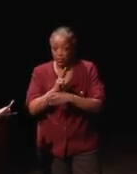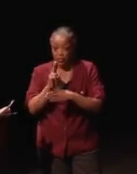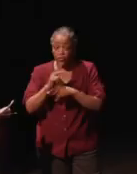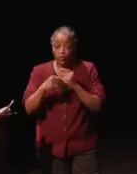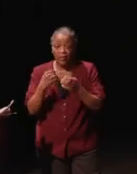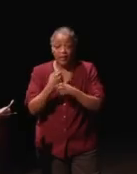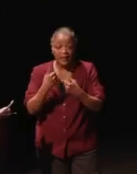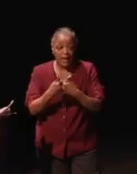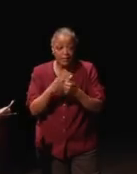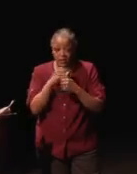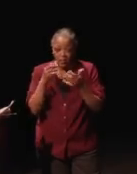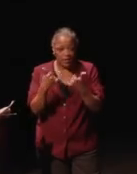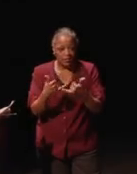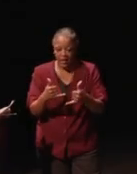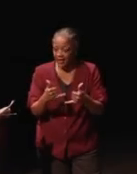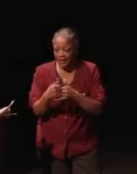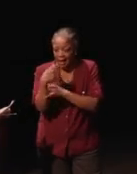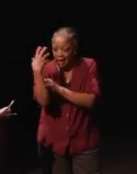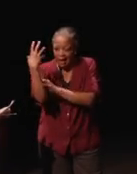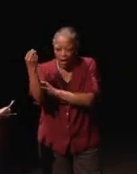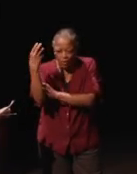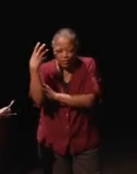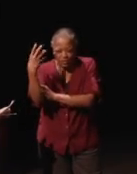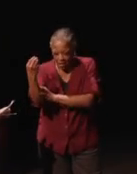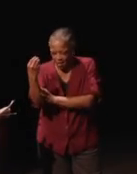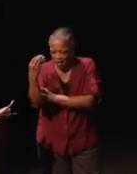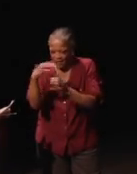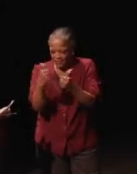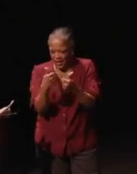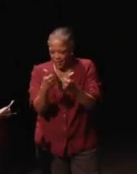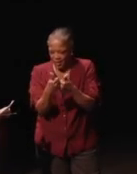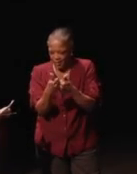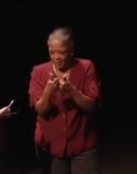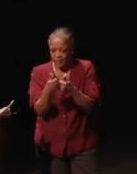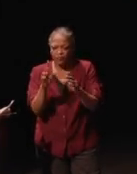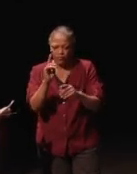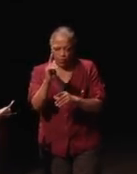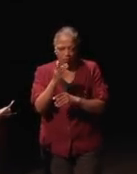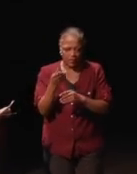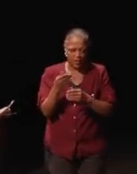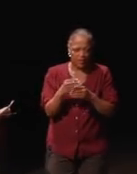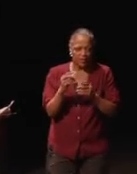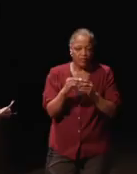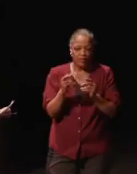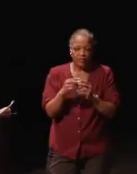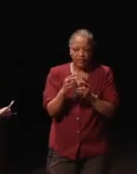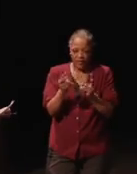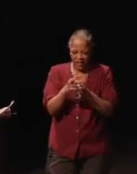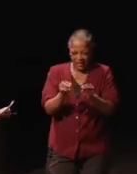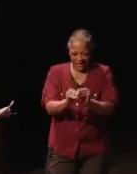being played outside of our gaming? But one thing that we made very clear is that even